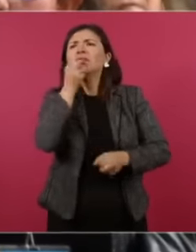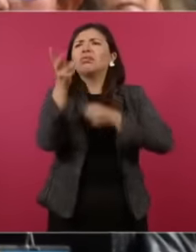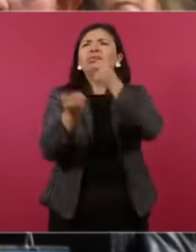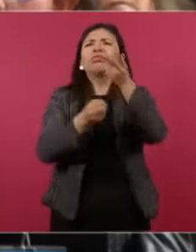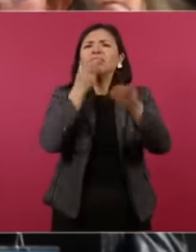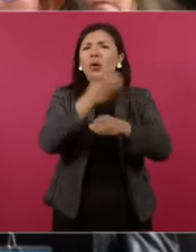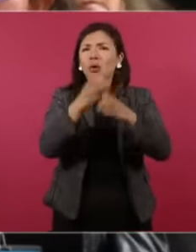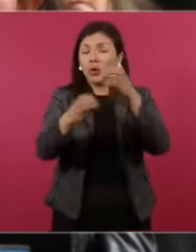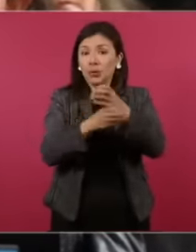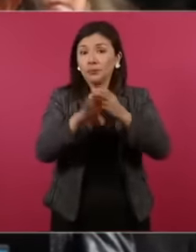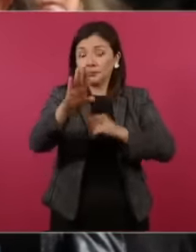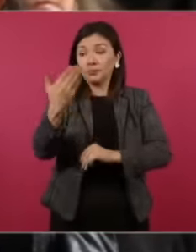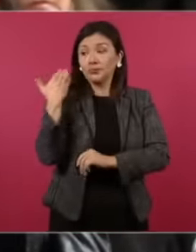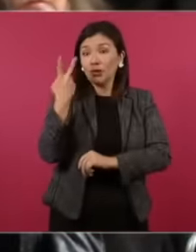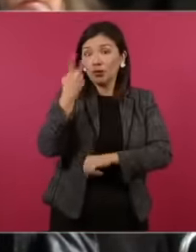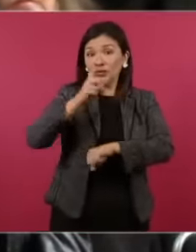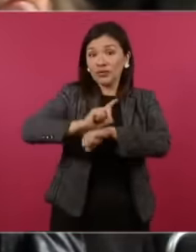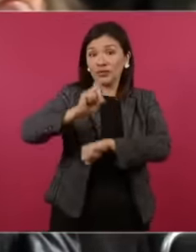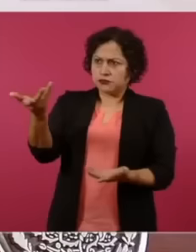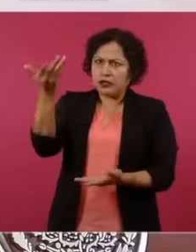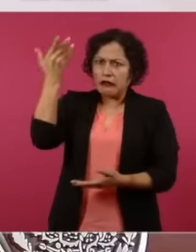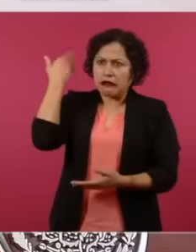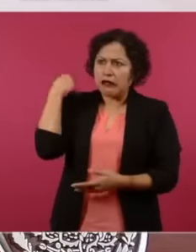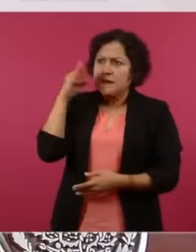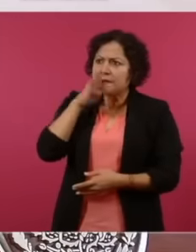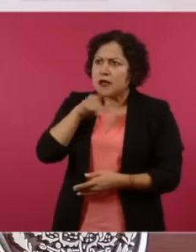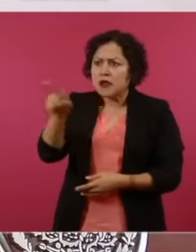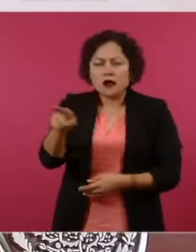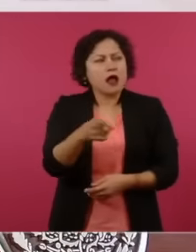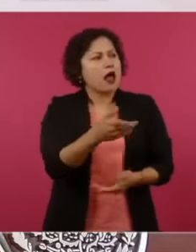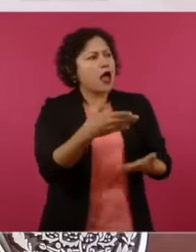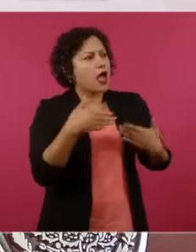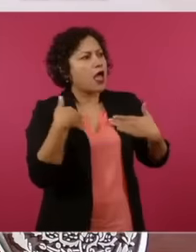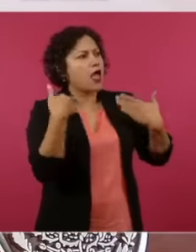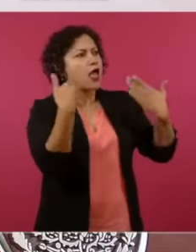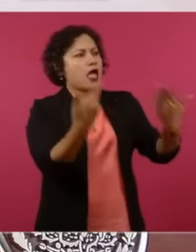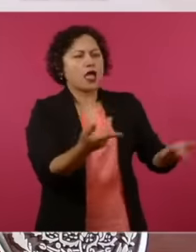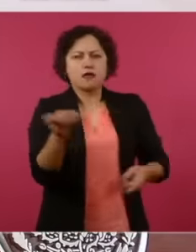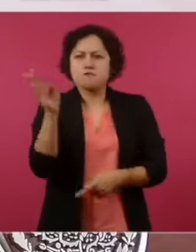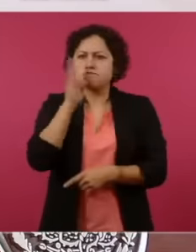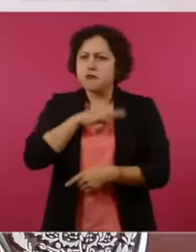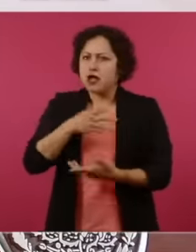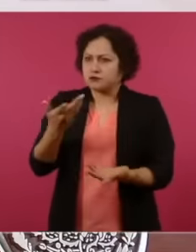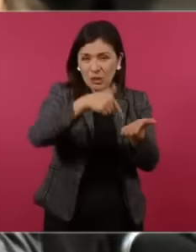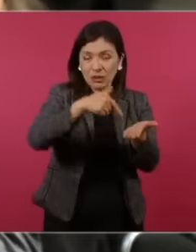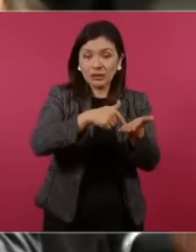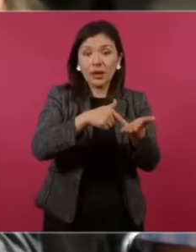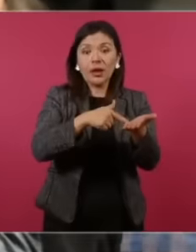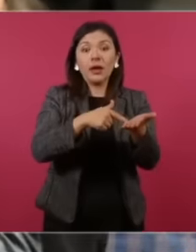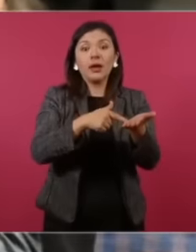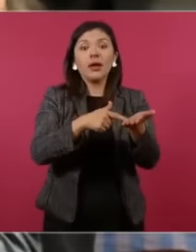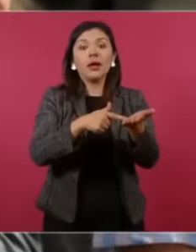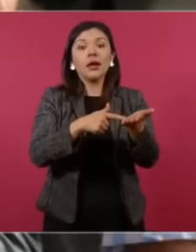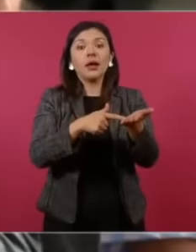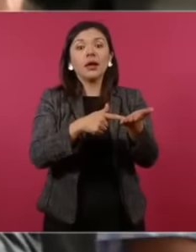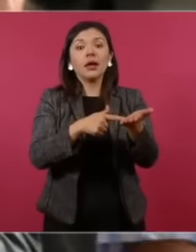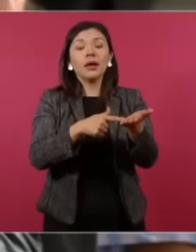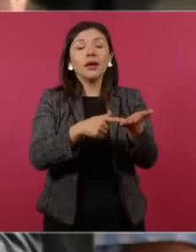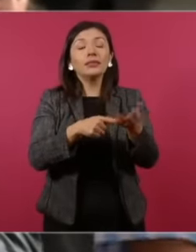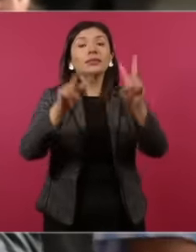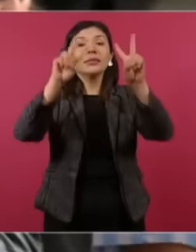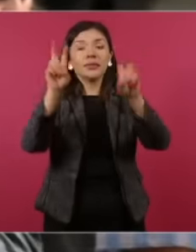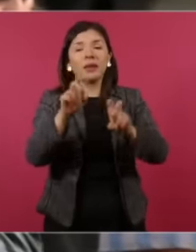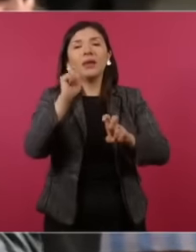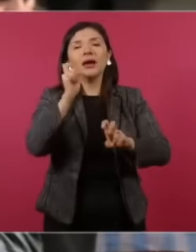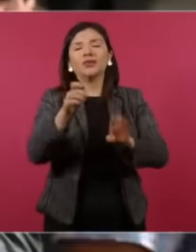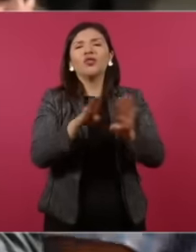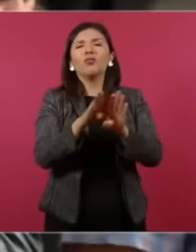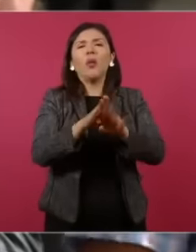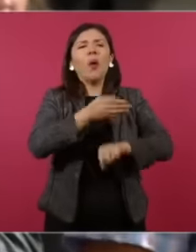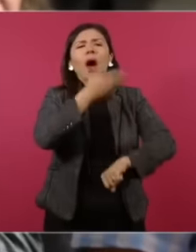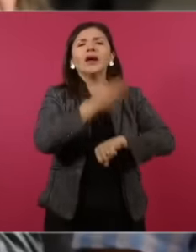two days ago he said that with this reform that you propose they are going to The issue is impunity. Hey,